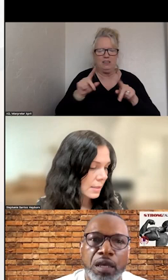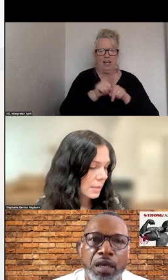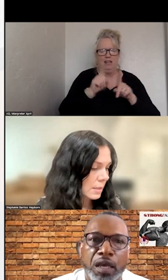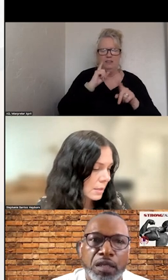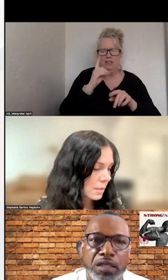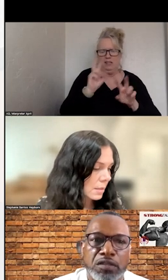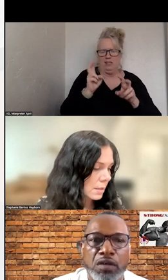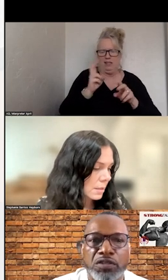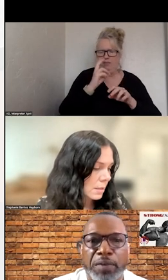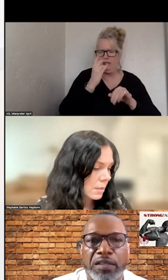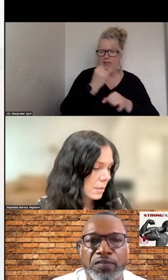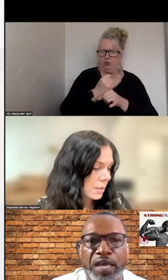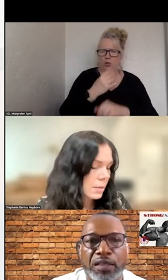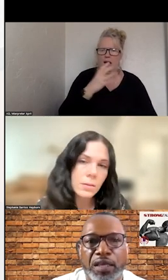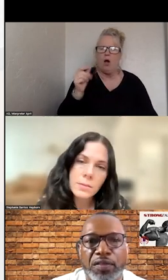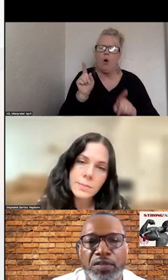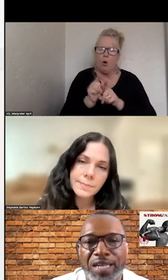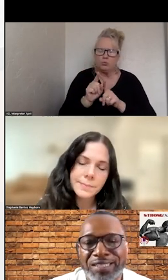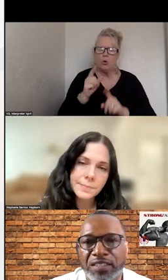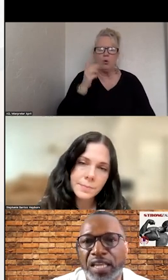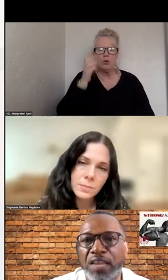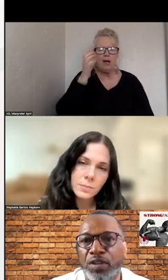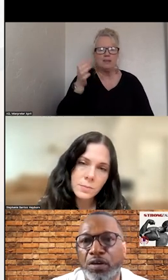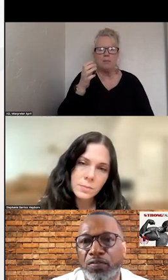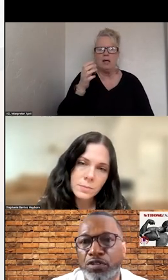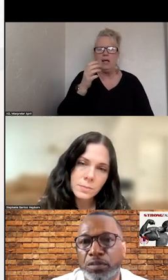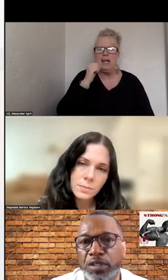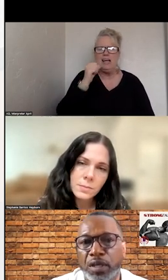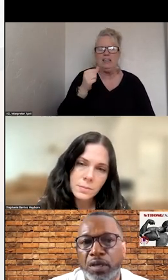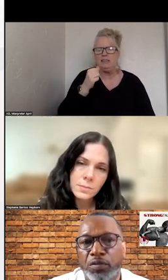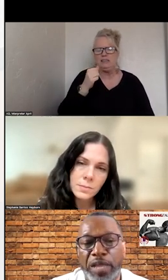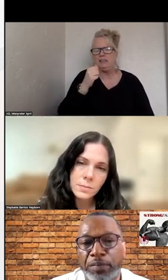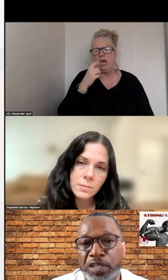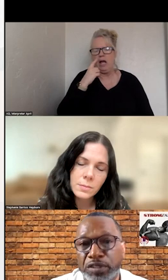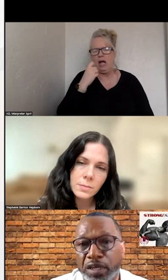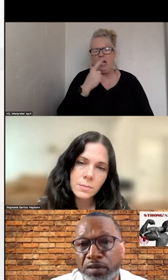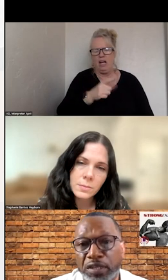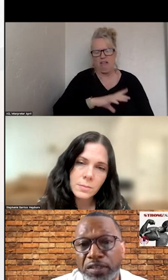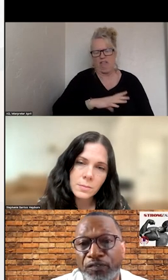IT IS ALSO ABOUT THE FACT THAT IT IS NOT JUST DISTAIN, BUT THERE